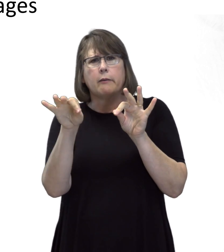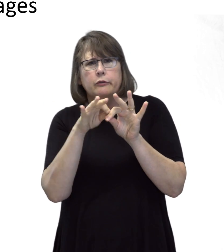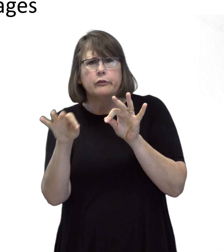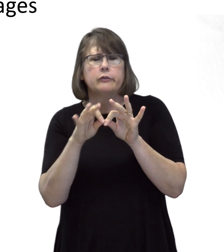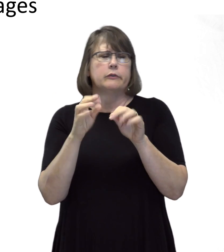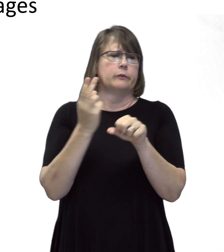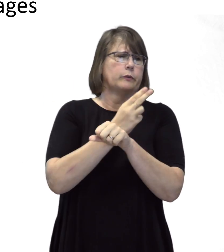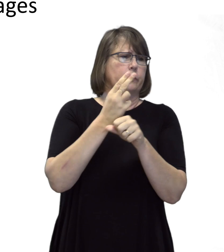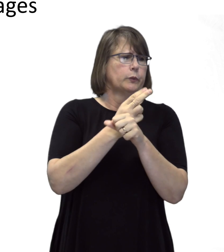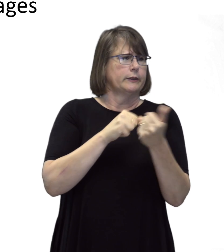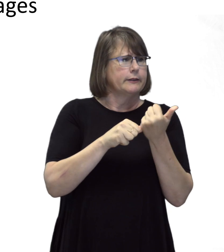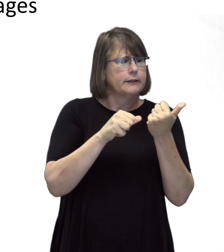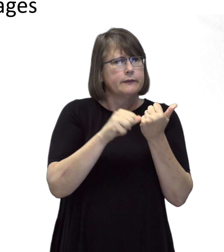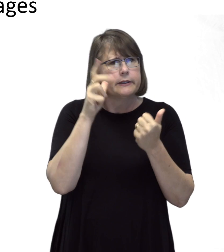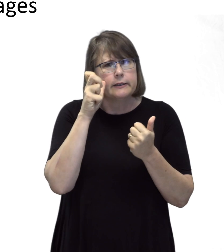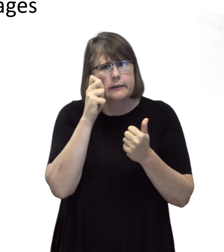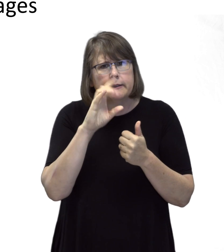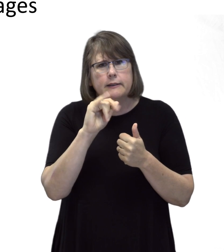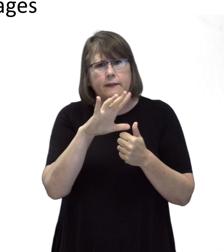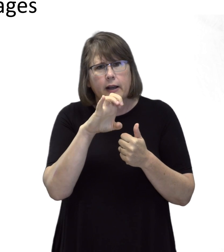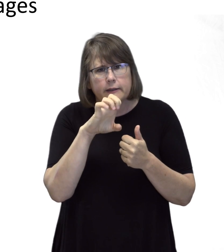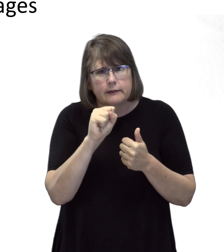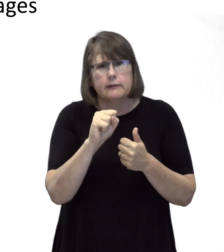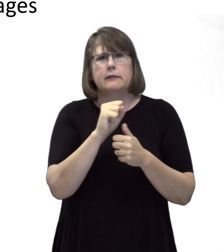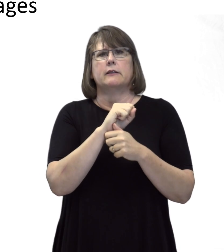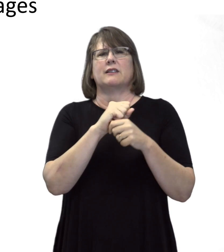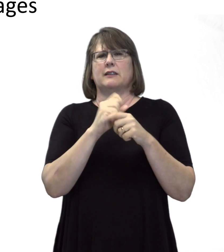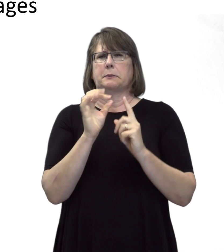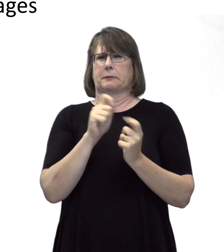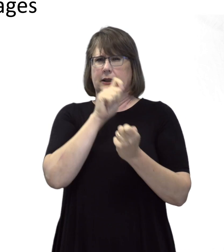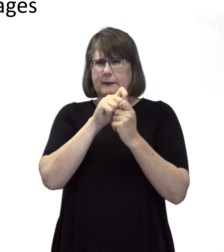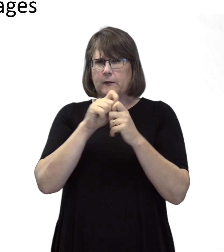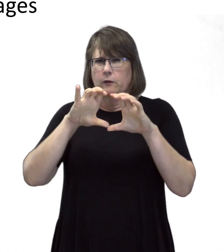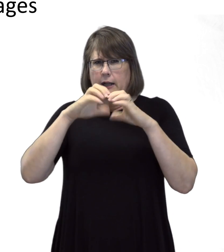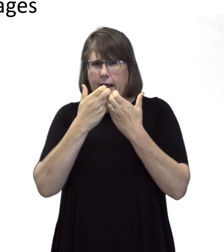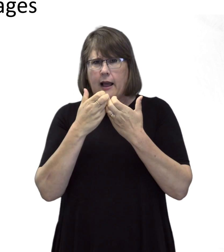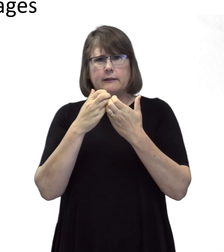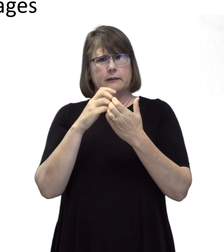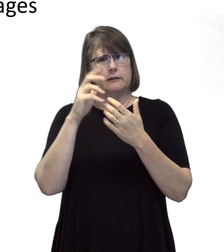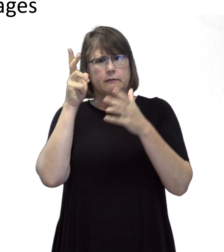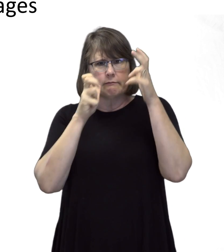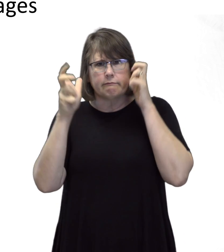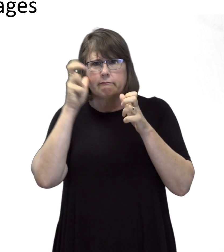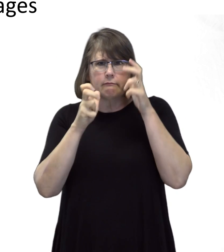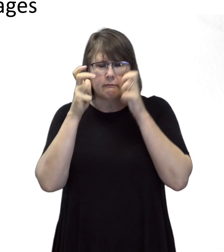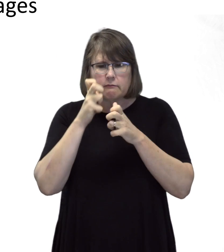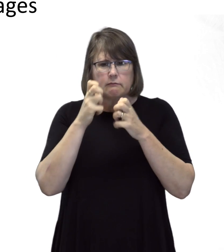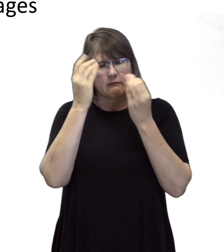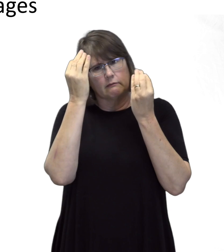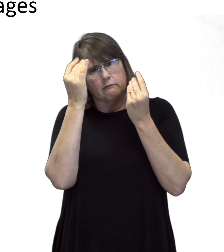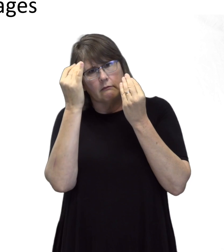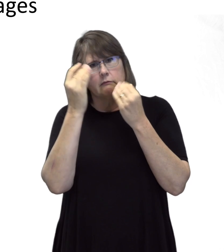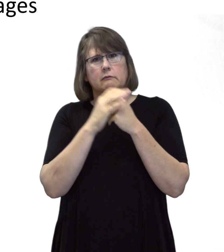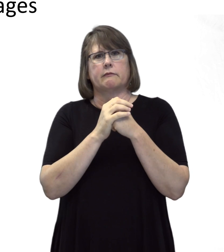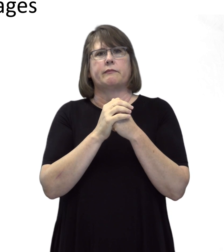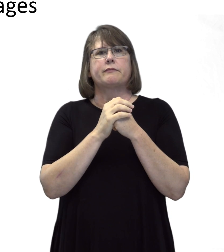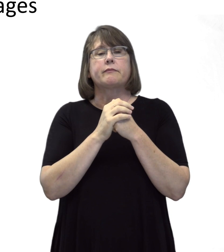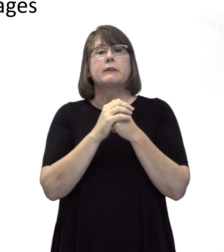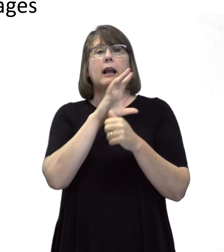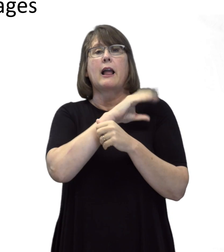using an assistive listening device in specific classes especially when they are thinking about